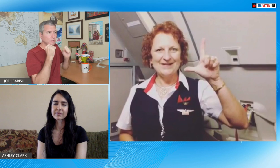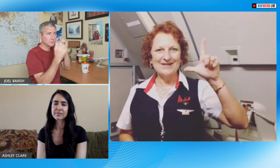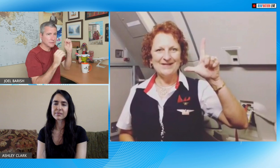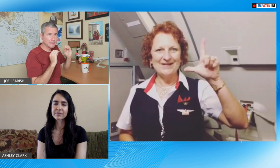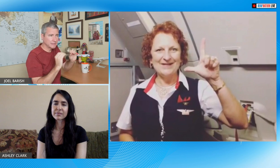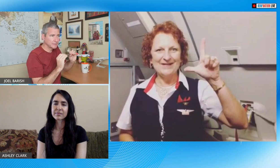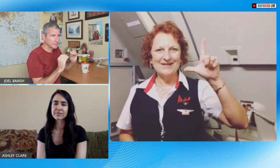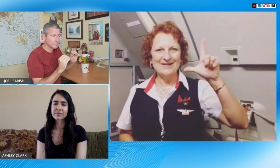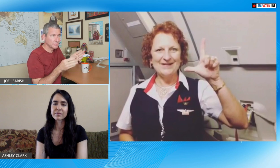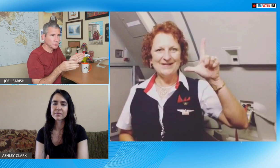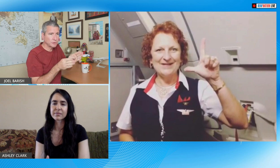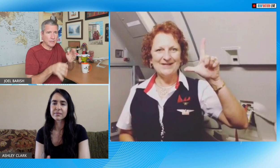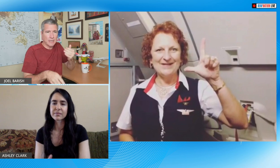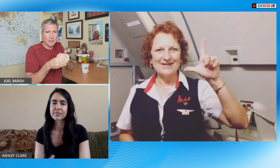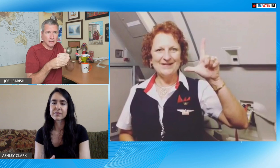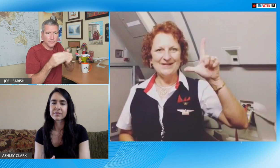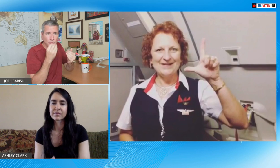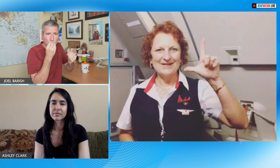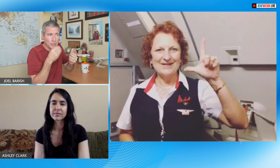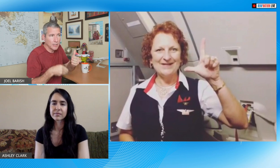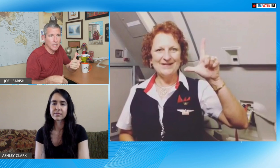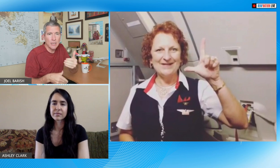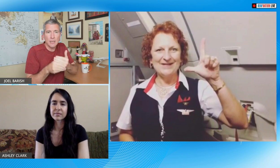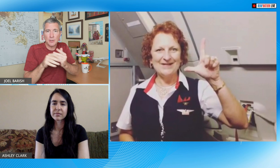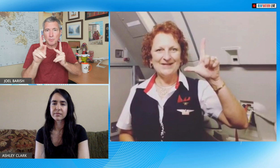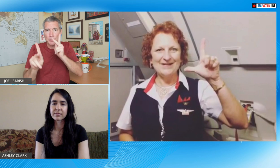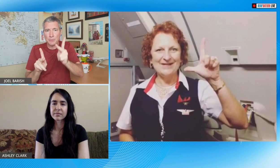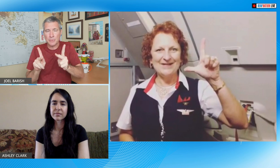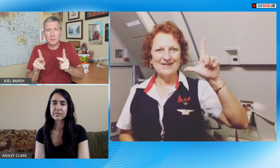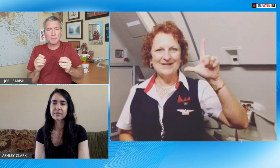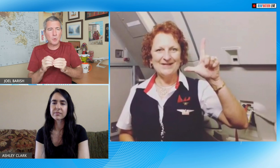know somebody saying L you know and then teaching them this and adding a food